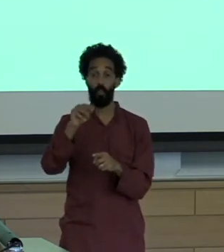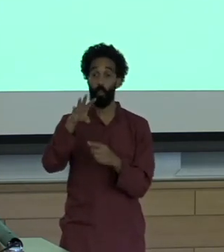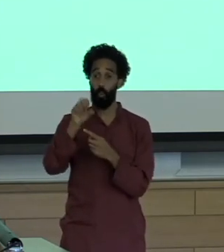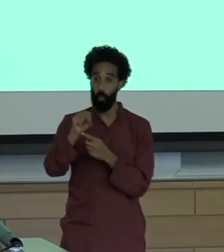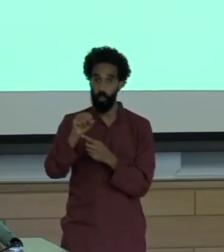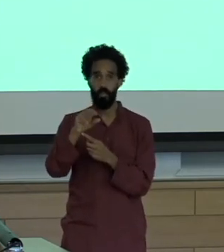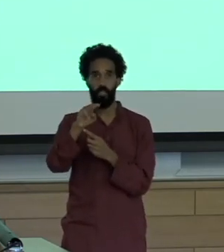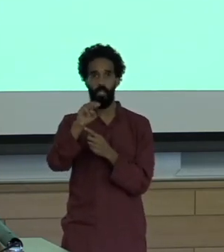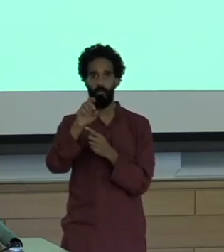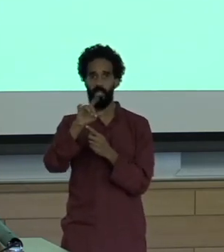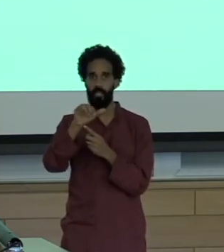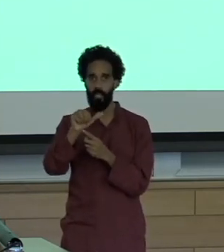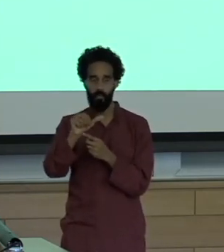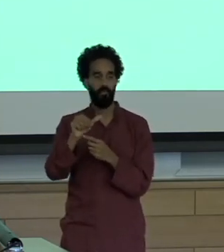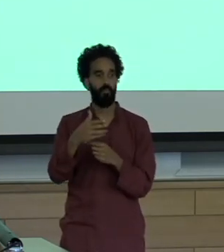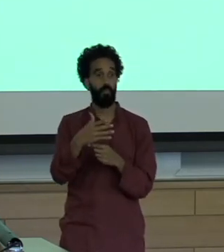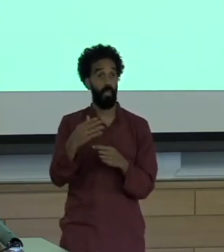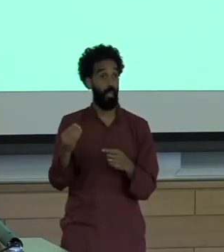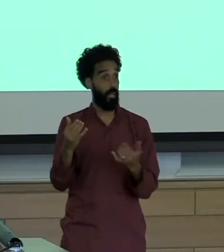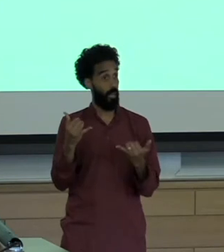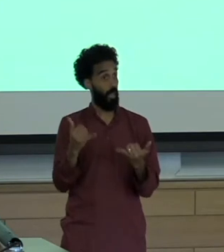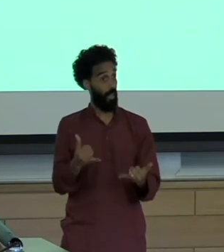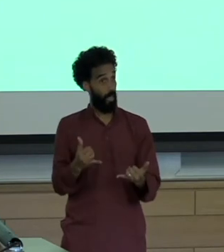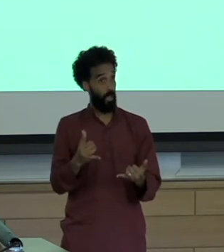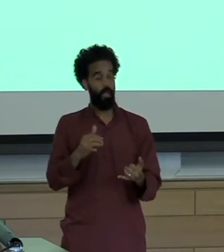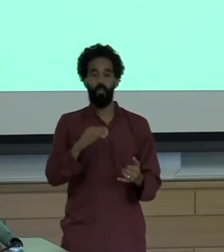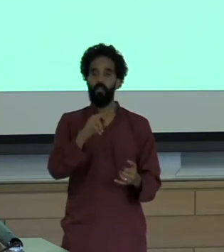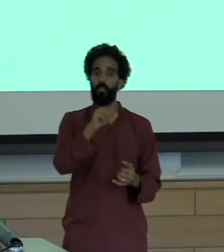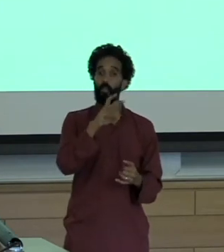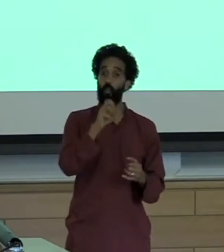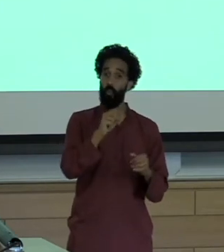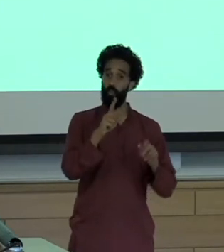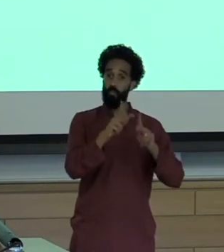starting to realize that when they create these stories these narratives